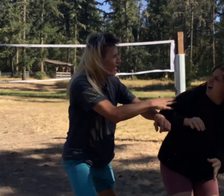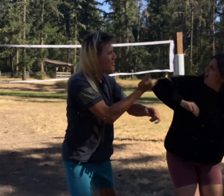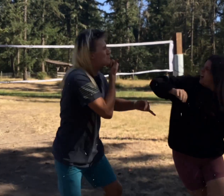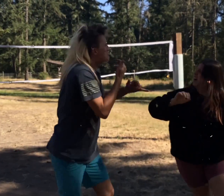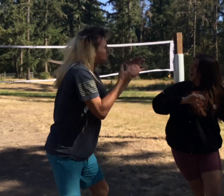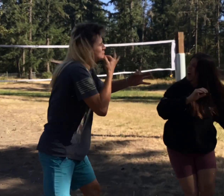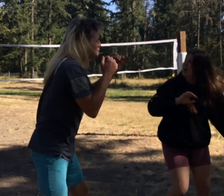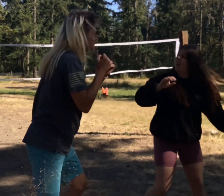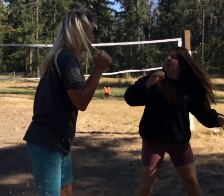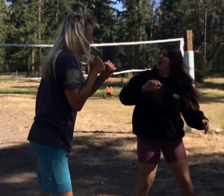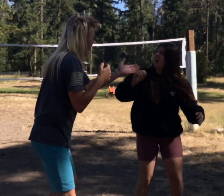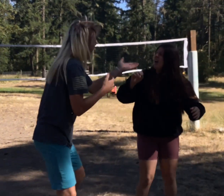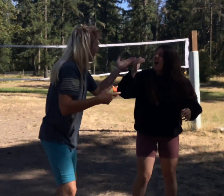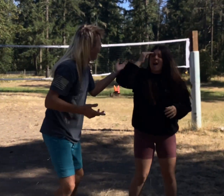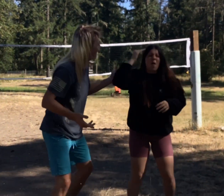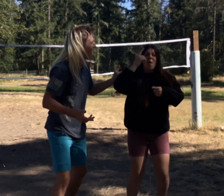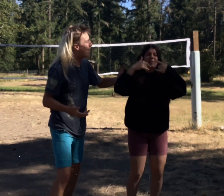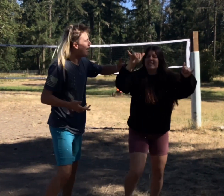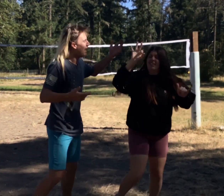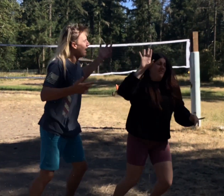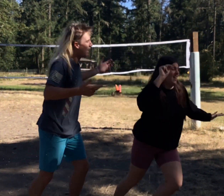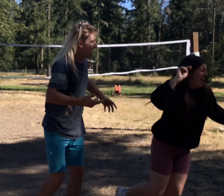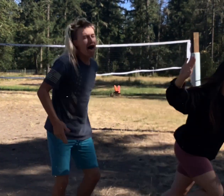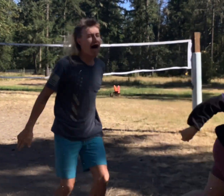You're still cold?! I know, but still!